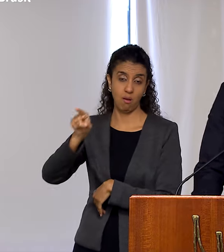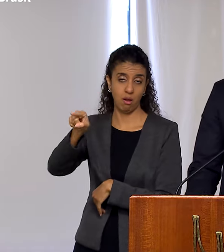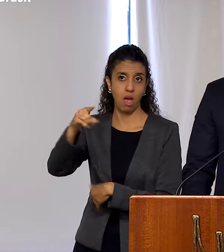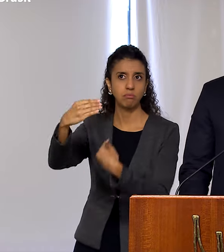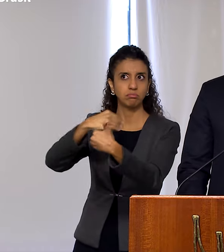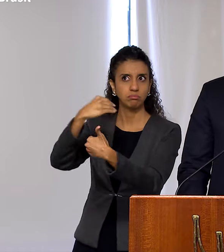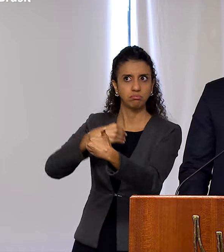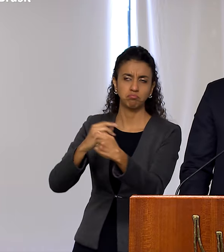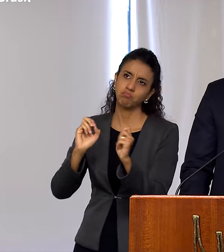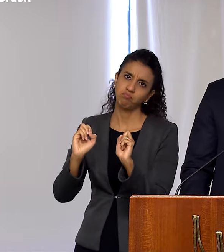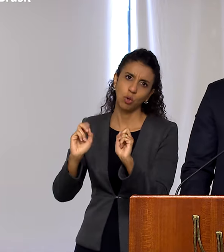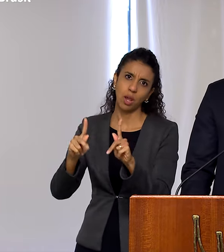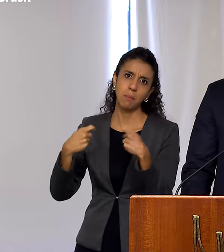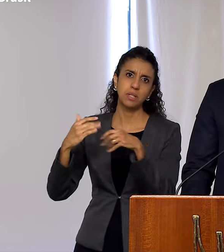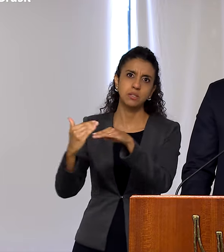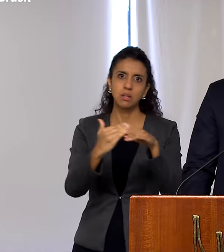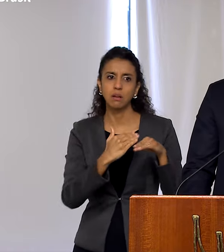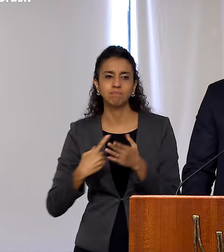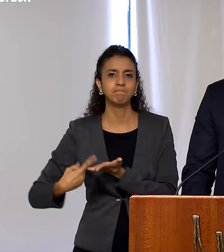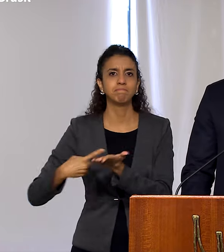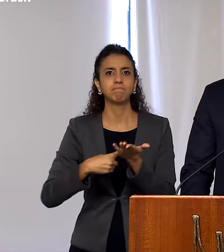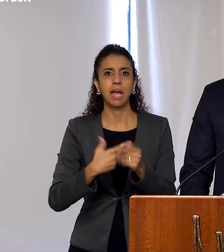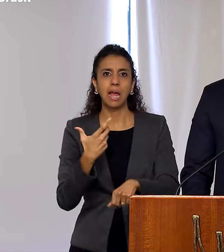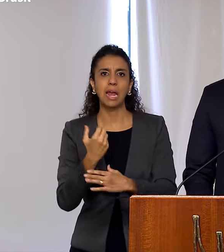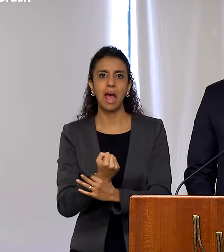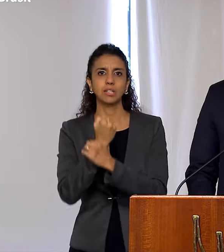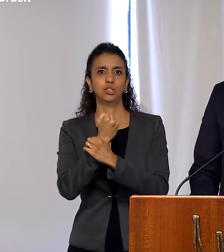about the need for a broad consensus to ensure access to vaccines,